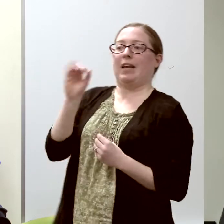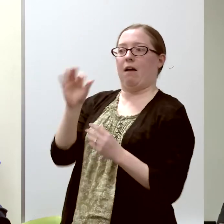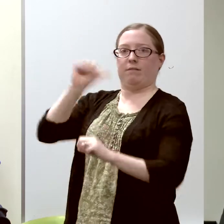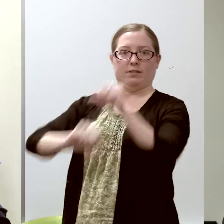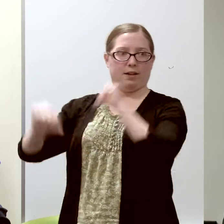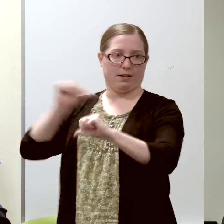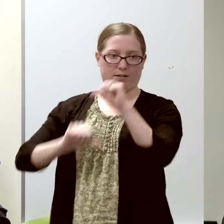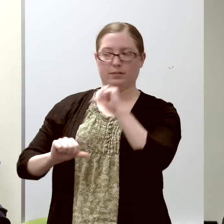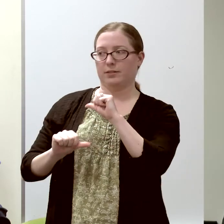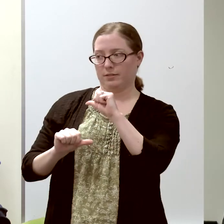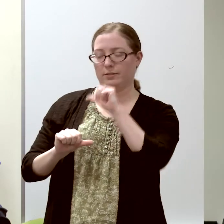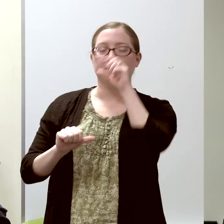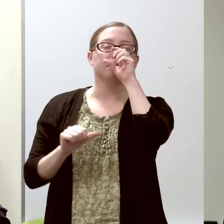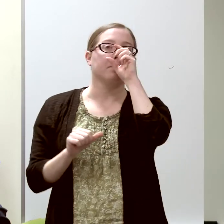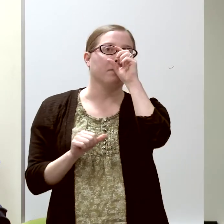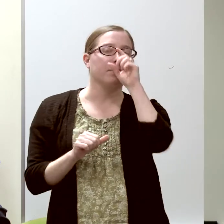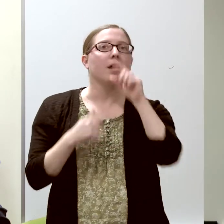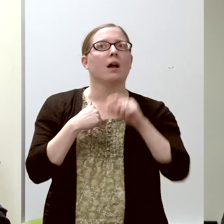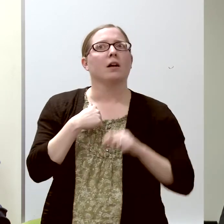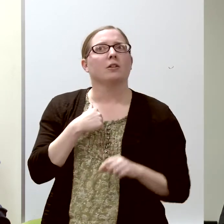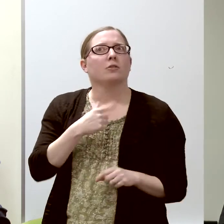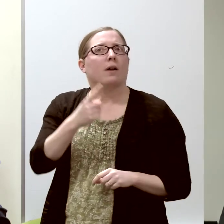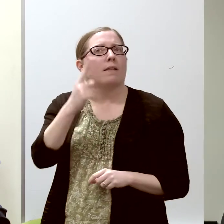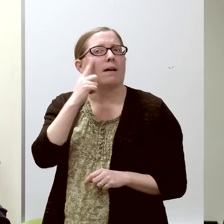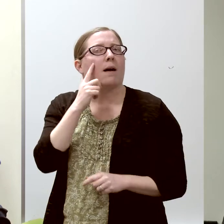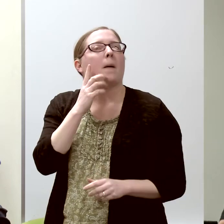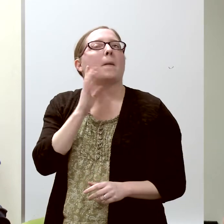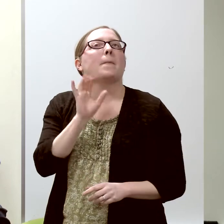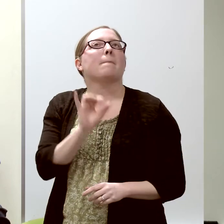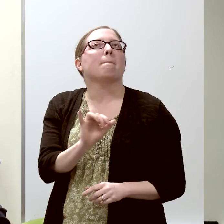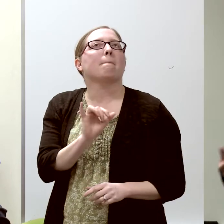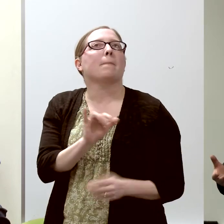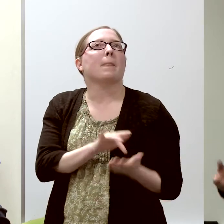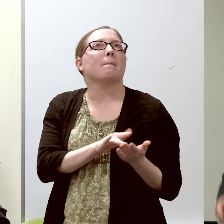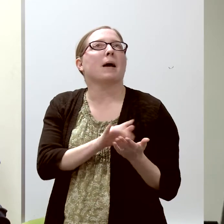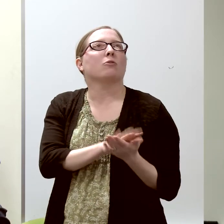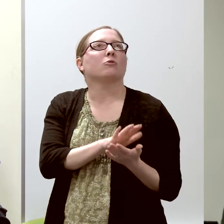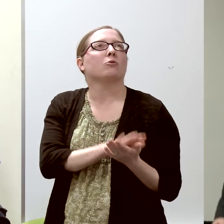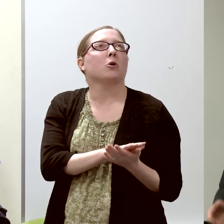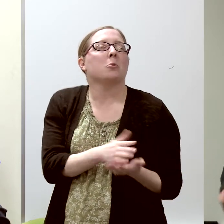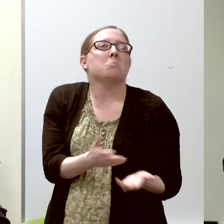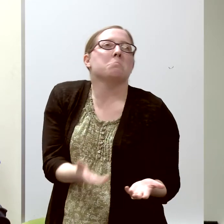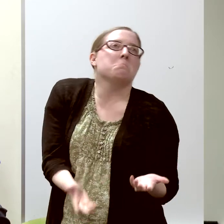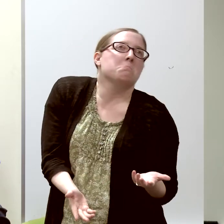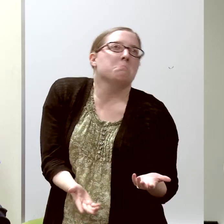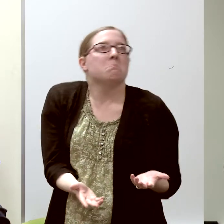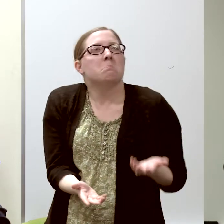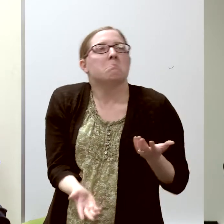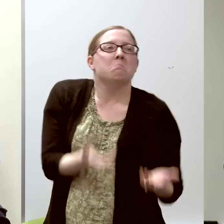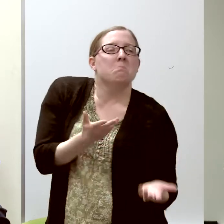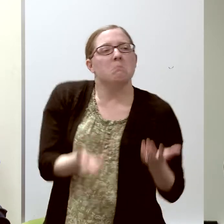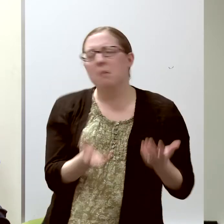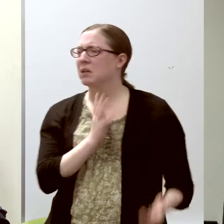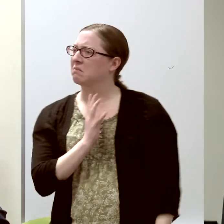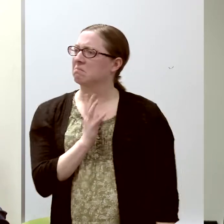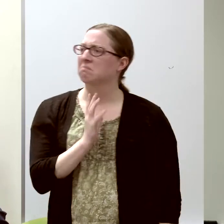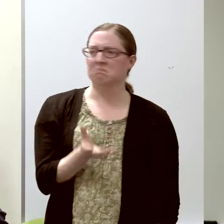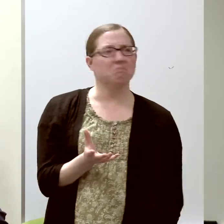and I thought, "Well, you know, maybe this medical school thing "wouldn't be so bad."